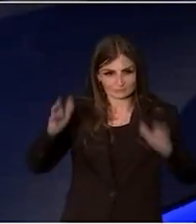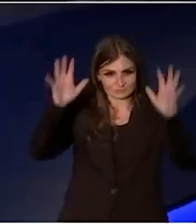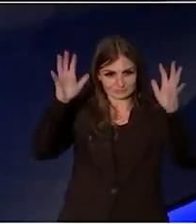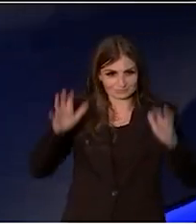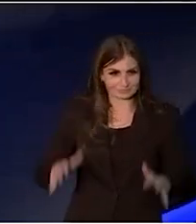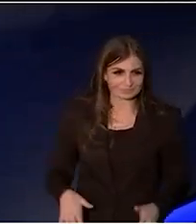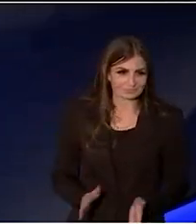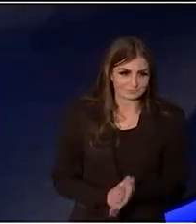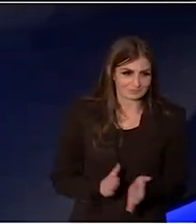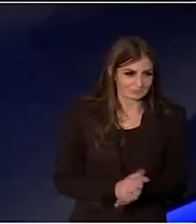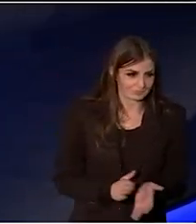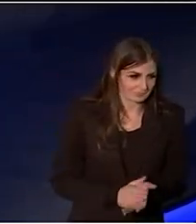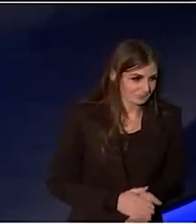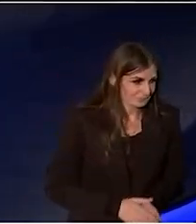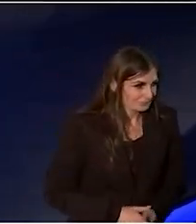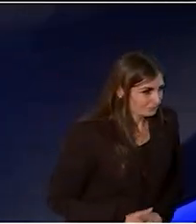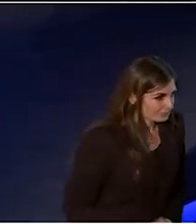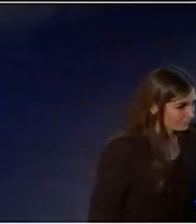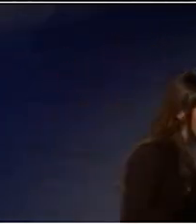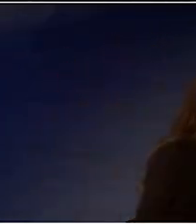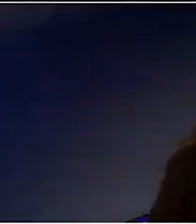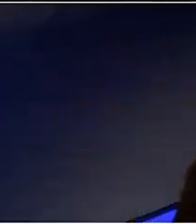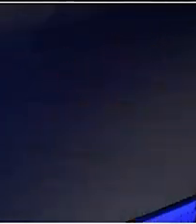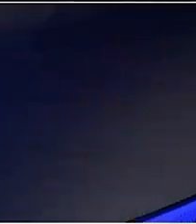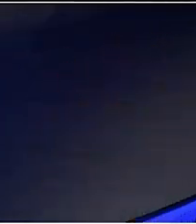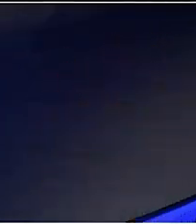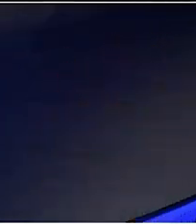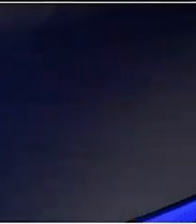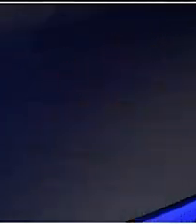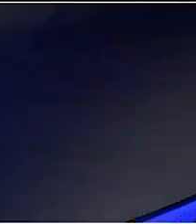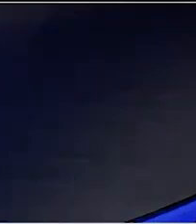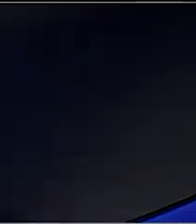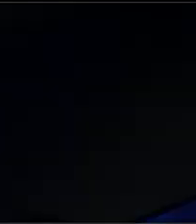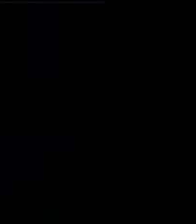AUDIENCE: